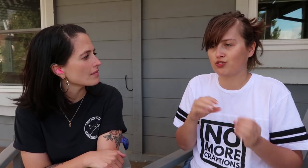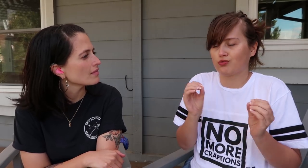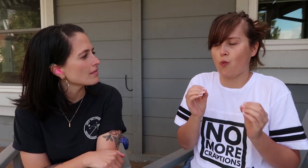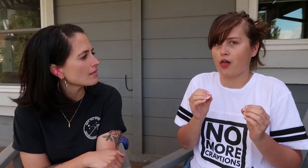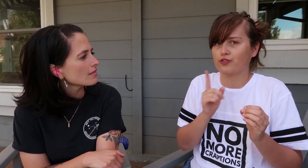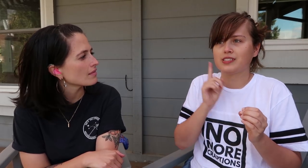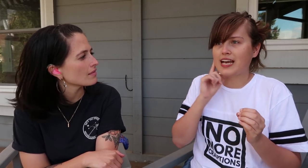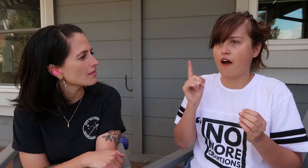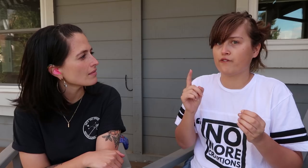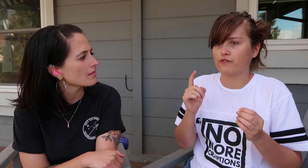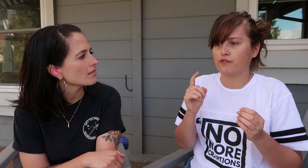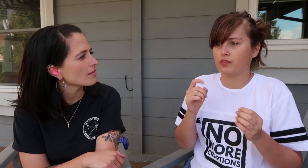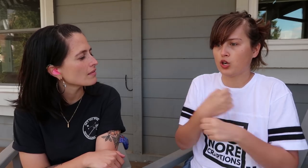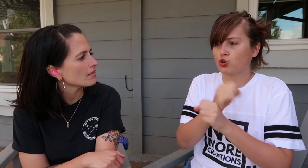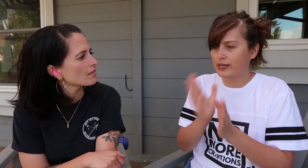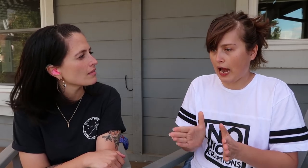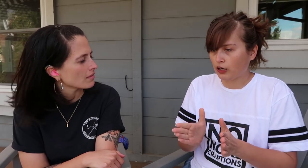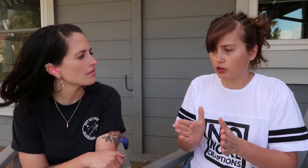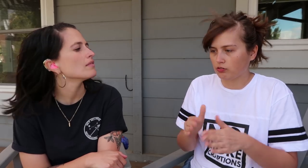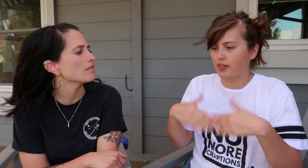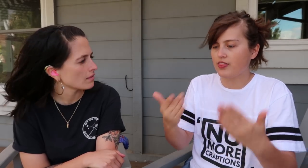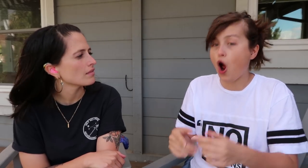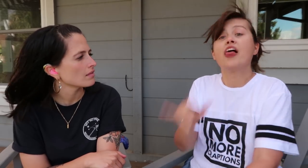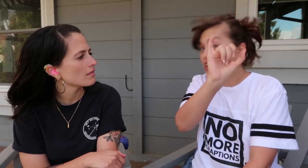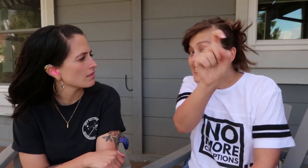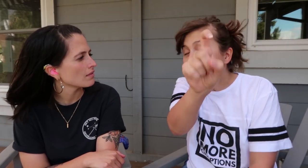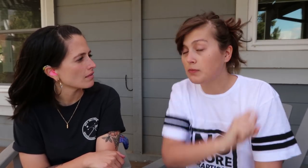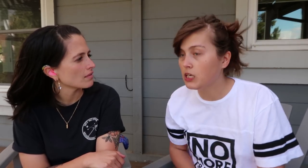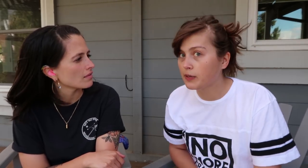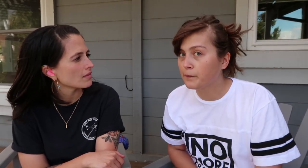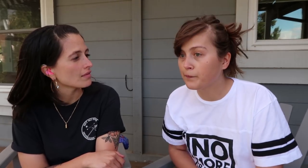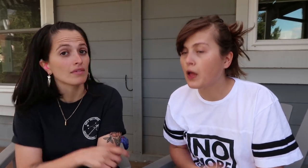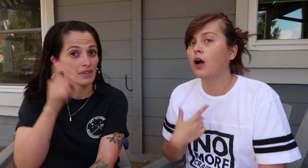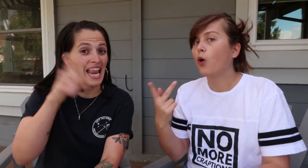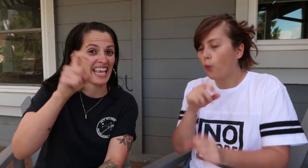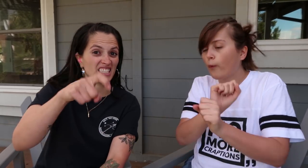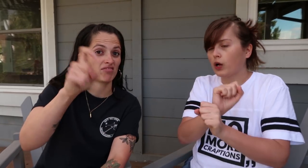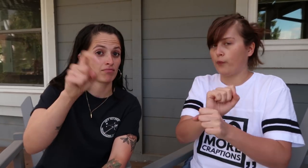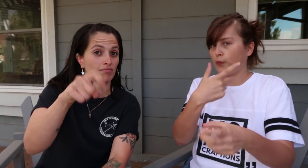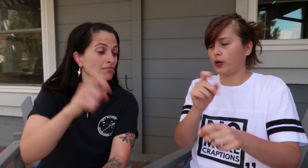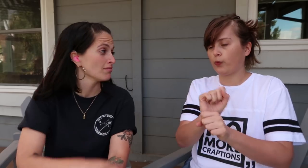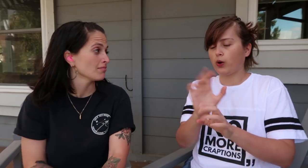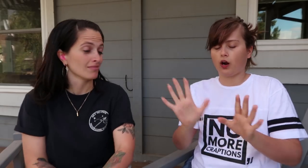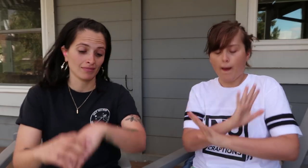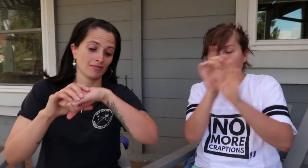There’s no other deaf creator there. There needs to be! There needs to be! RIKKI: We’re working on that.